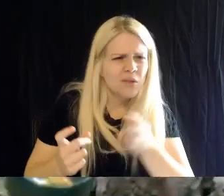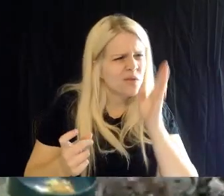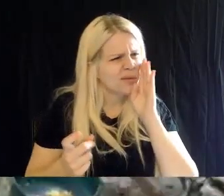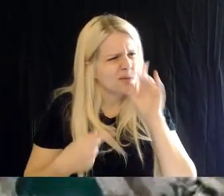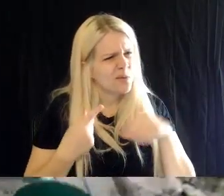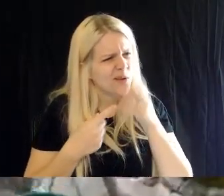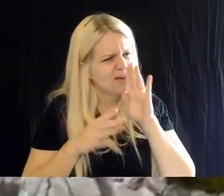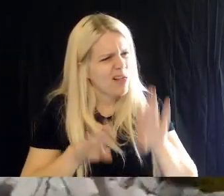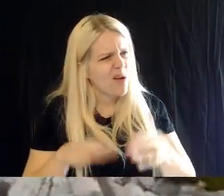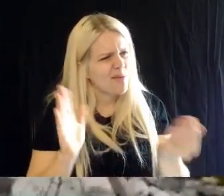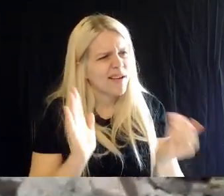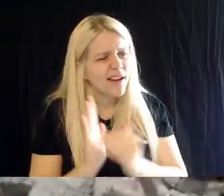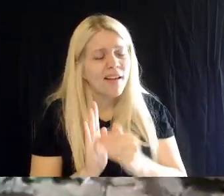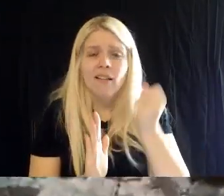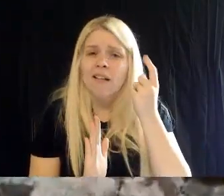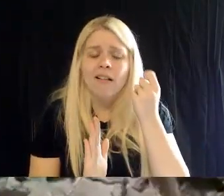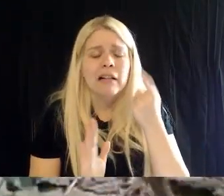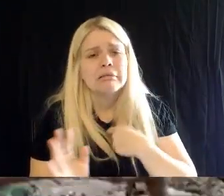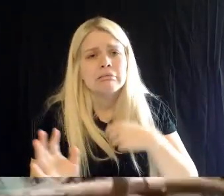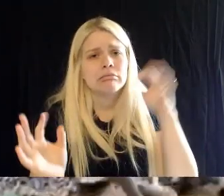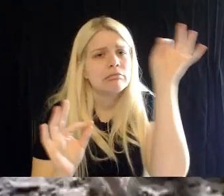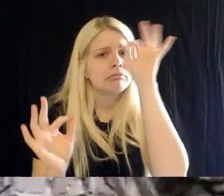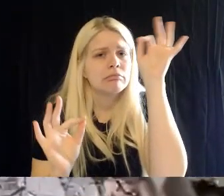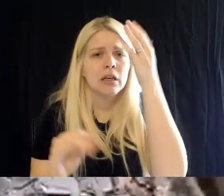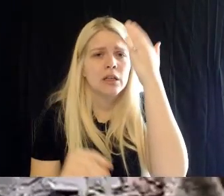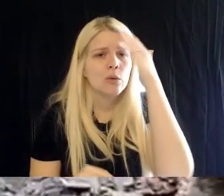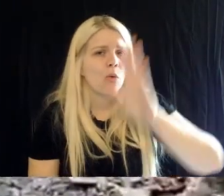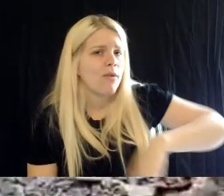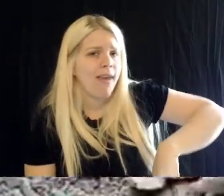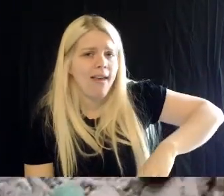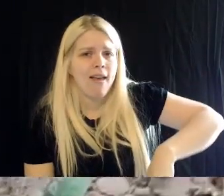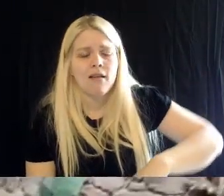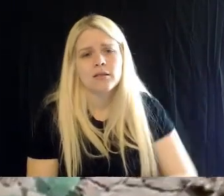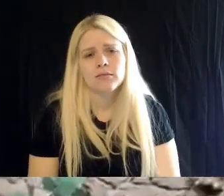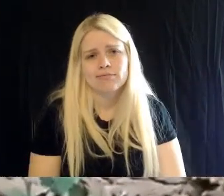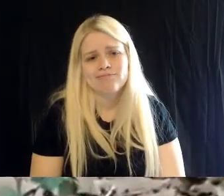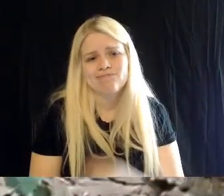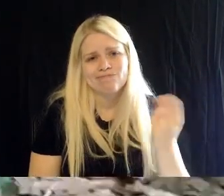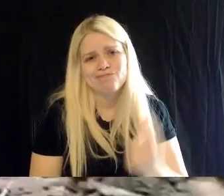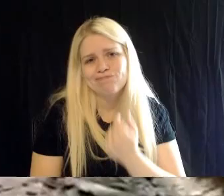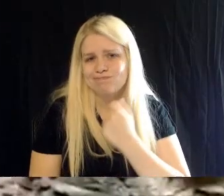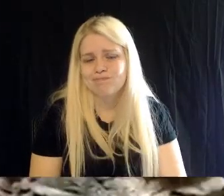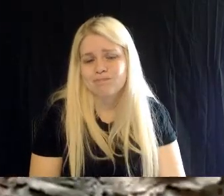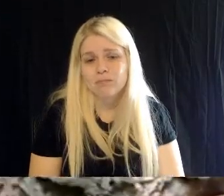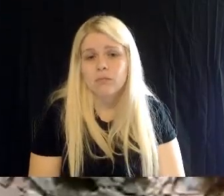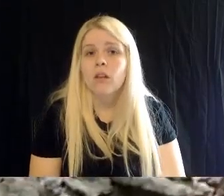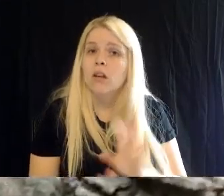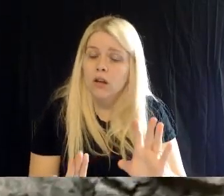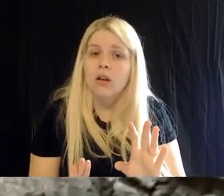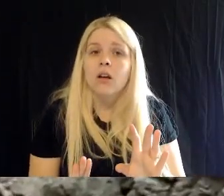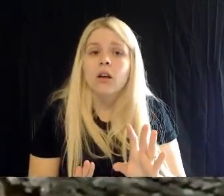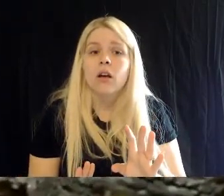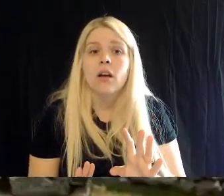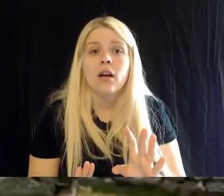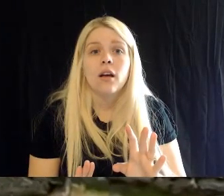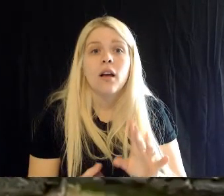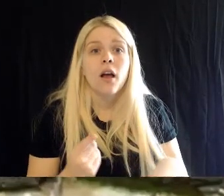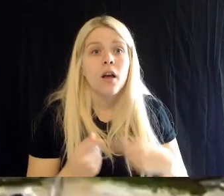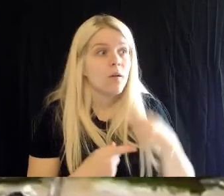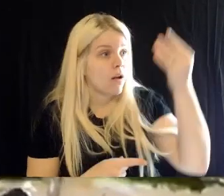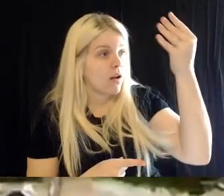just don't know yet. But believe me, once we have a day- we will blast it out there